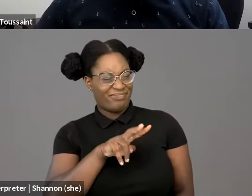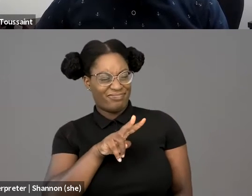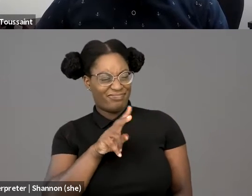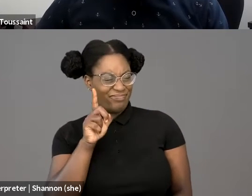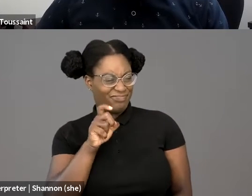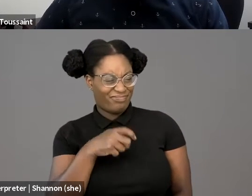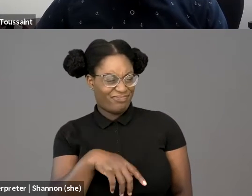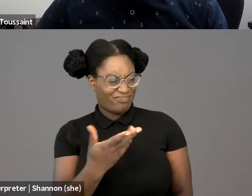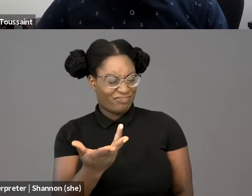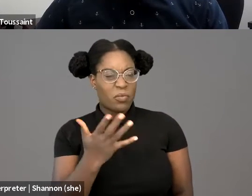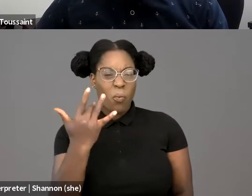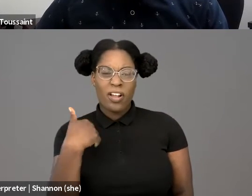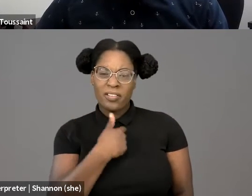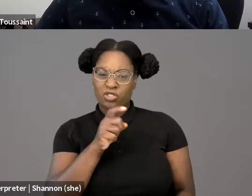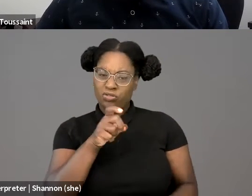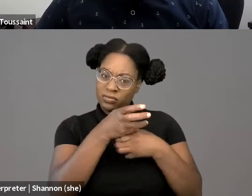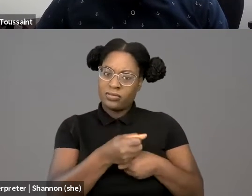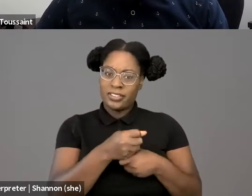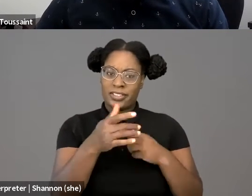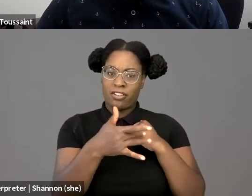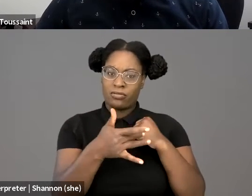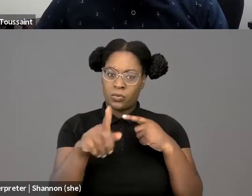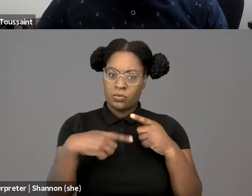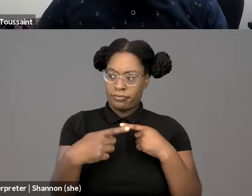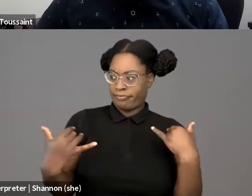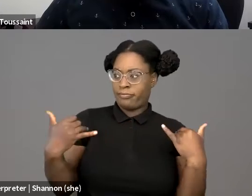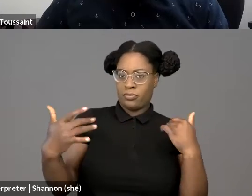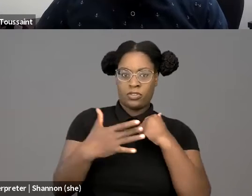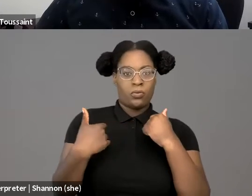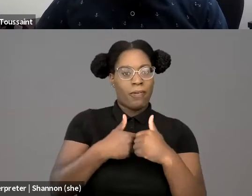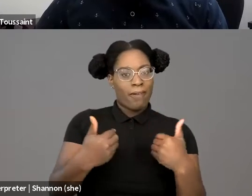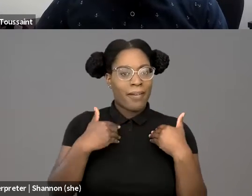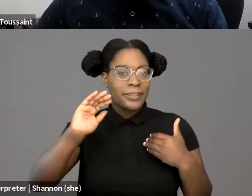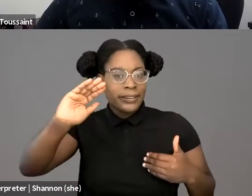when the technologies we have seem to replicate and even exacerbate,